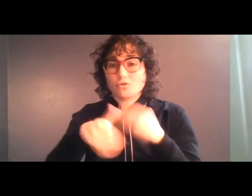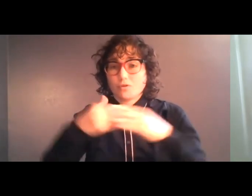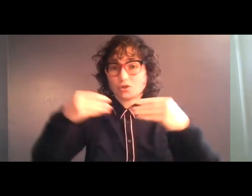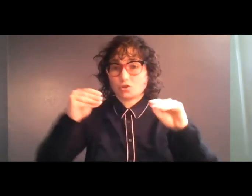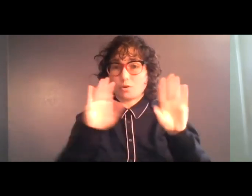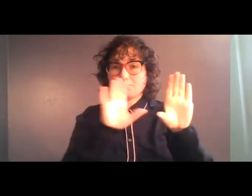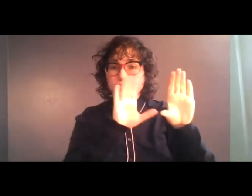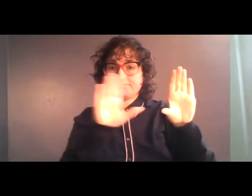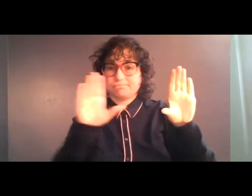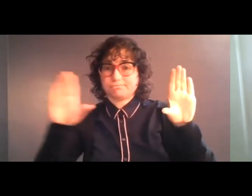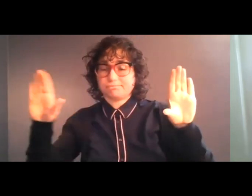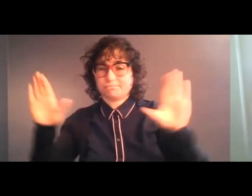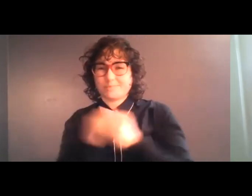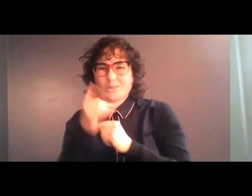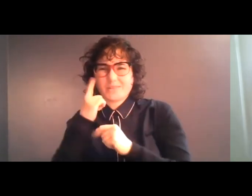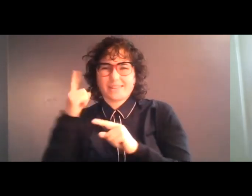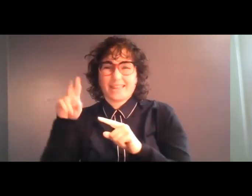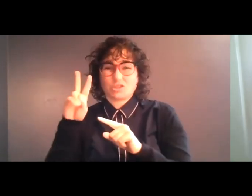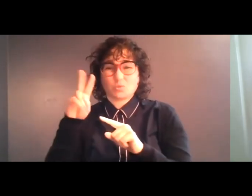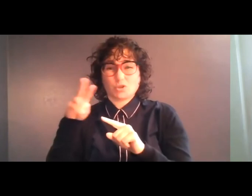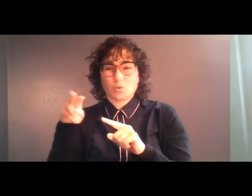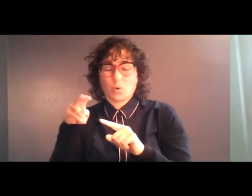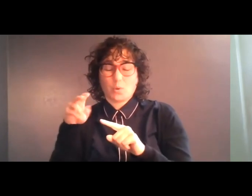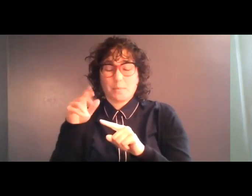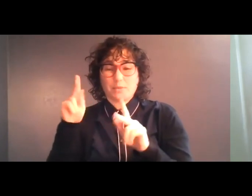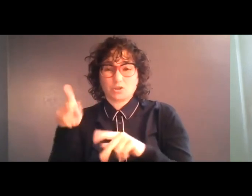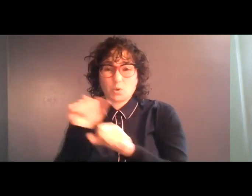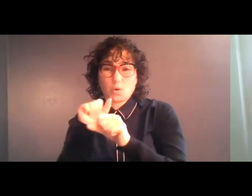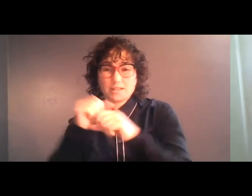Do you think the snotty 22-year-old at the shoe store is going to come out and carry